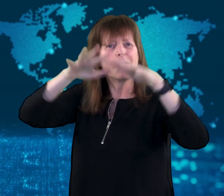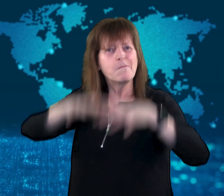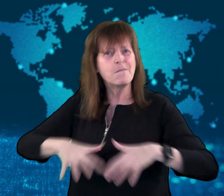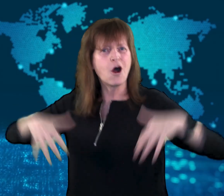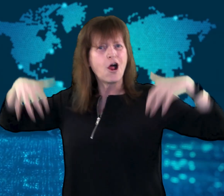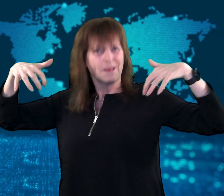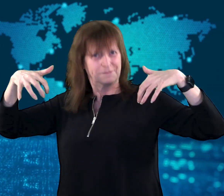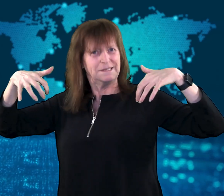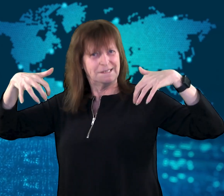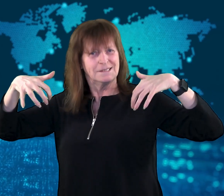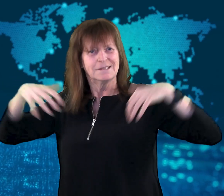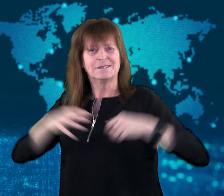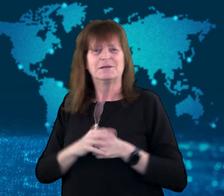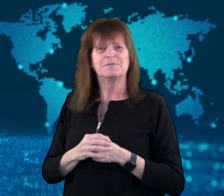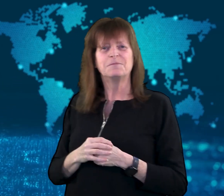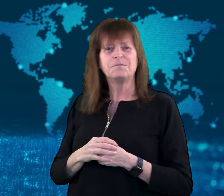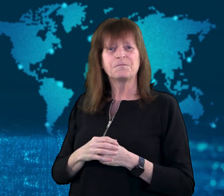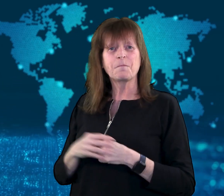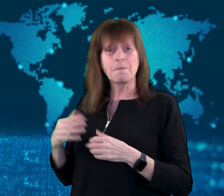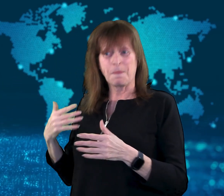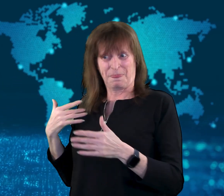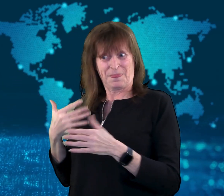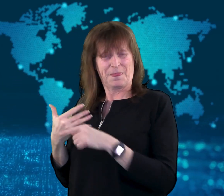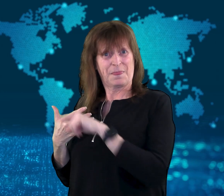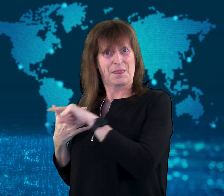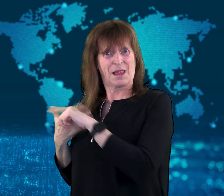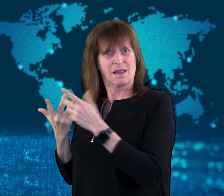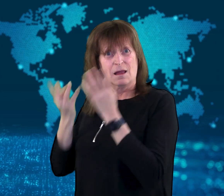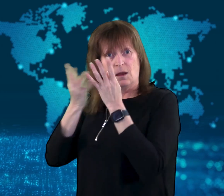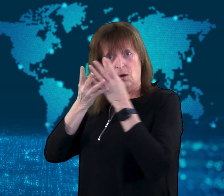the Australian Parliamentary building.